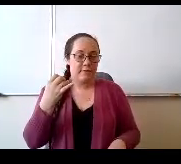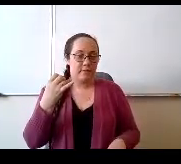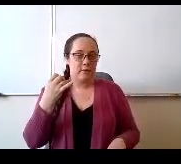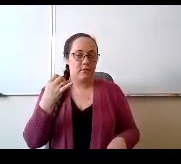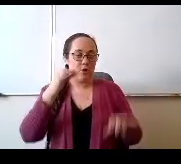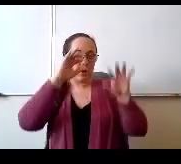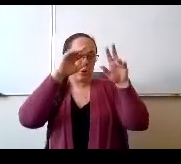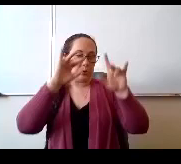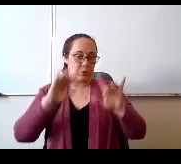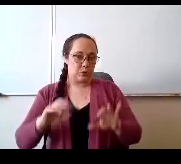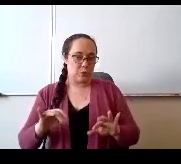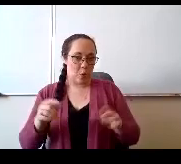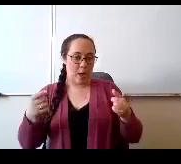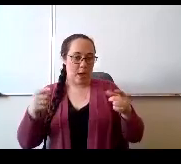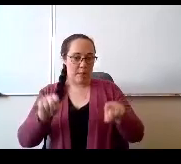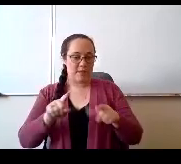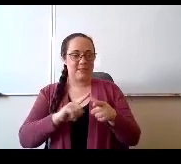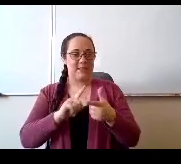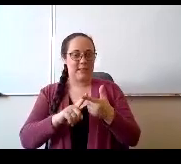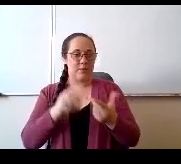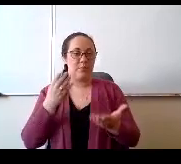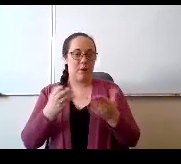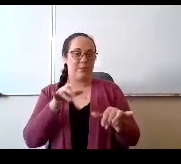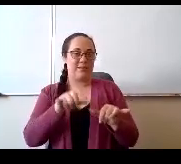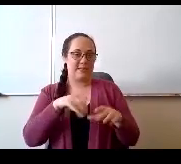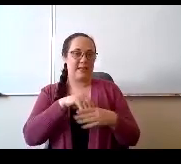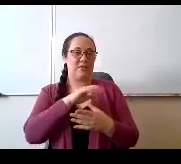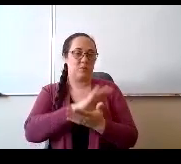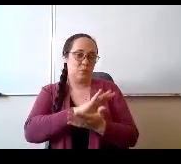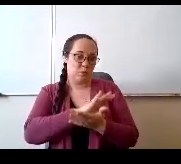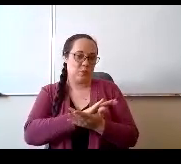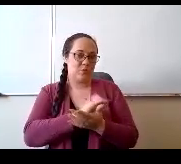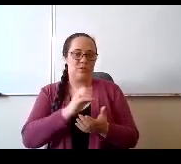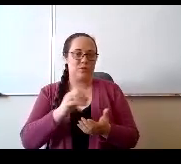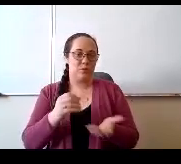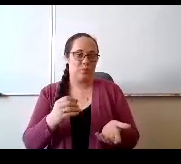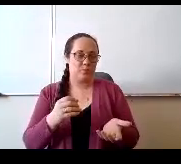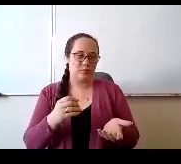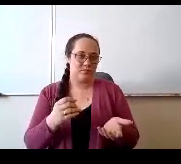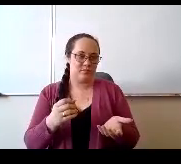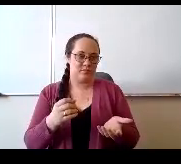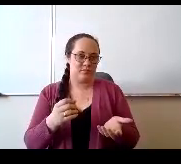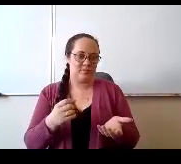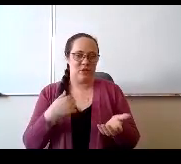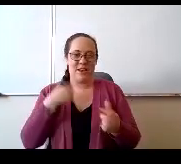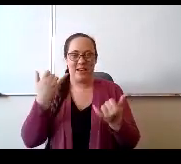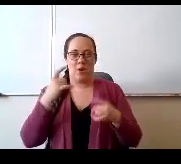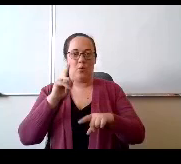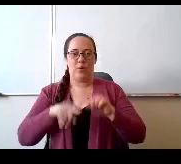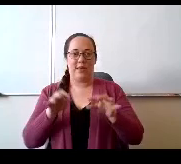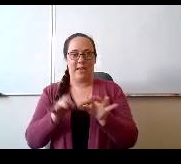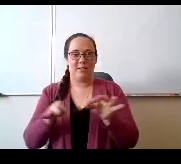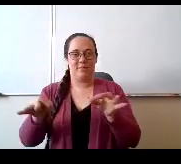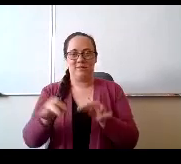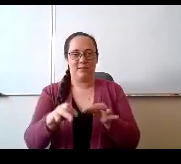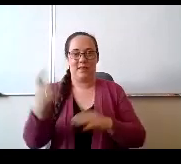in school so we can't. We can't now move the date back any further so but we have the ability